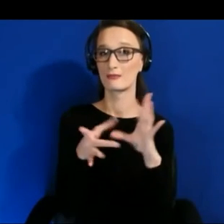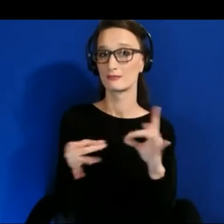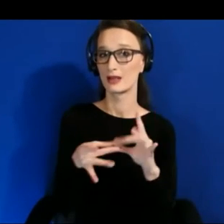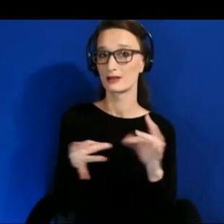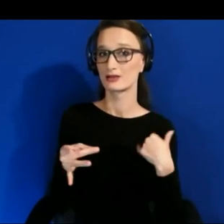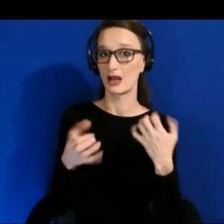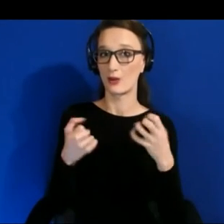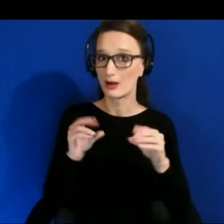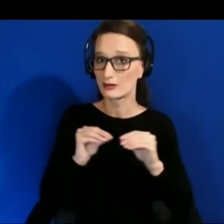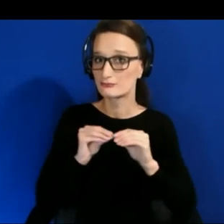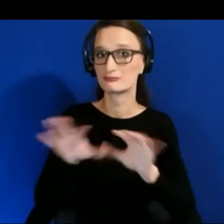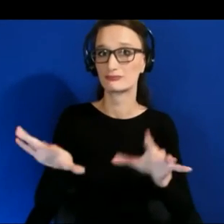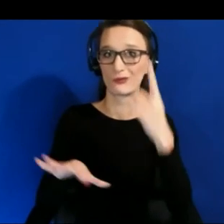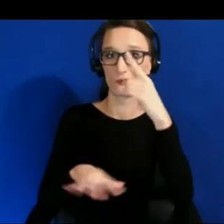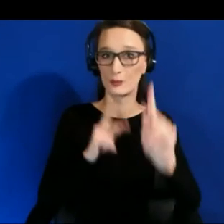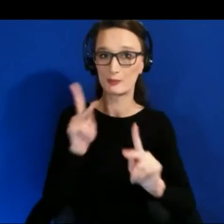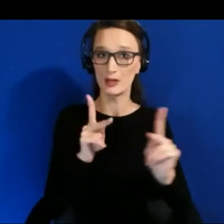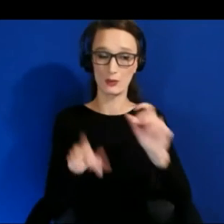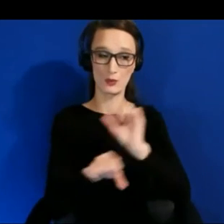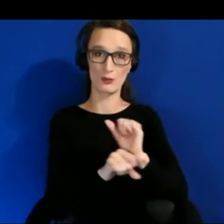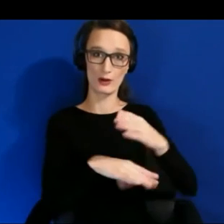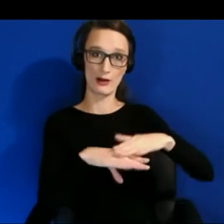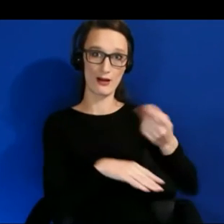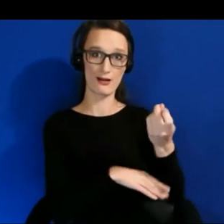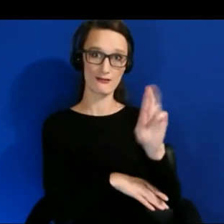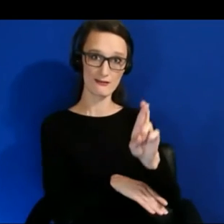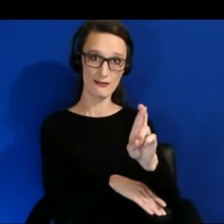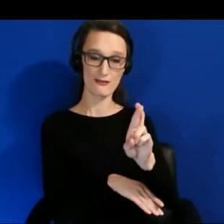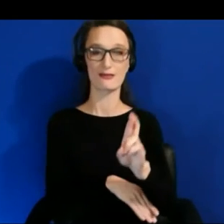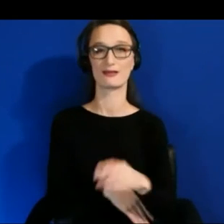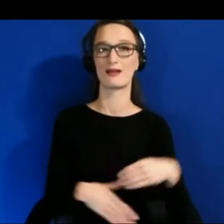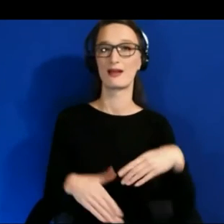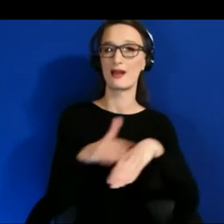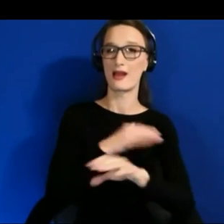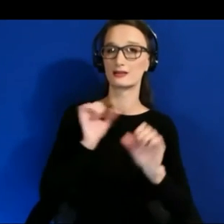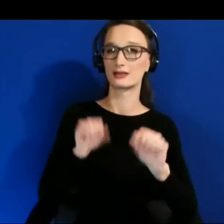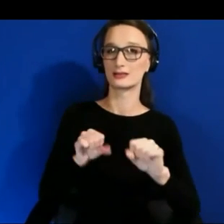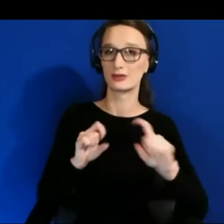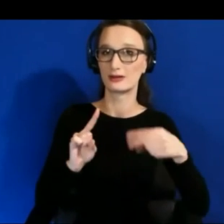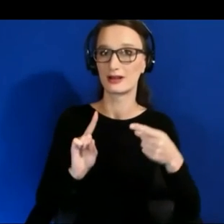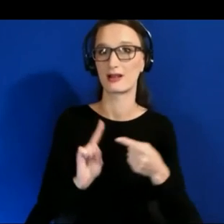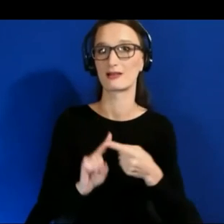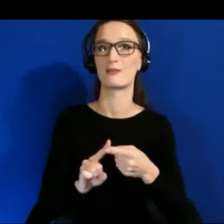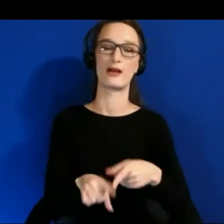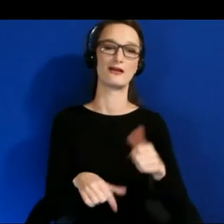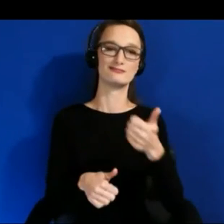Accessibility is about edge cases, and doing XR well is about personalization.